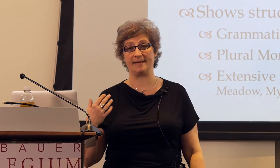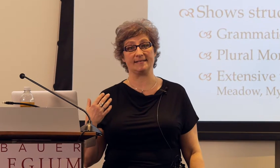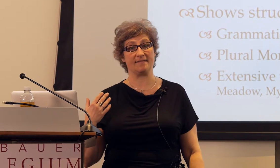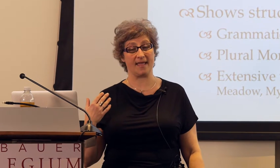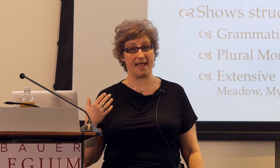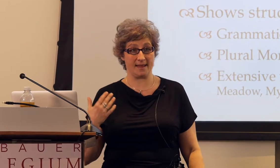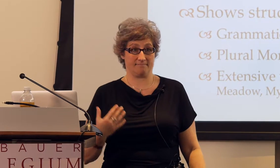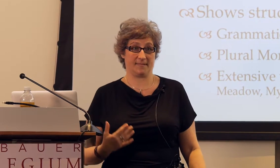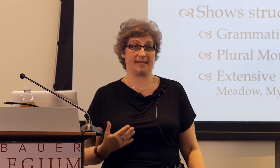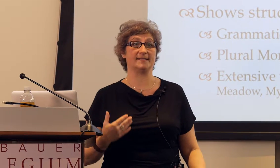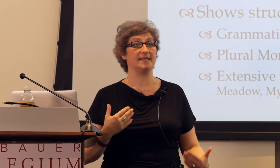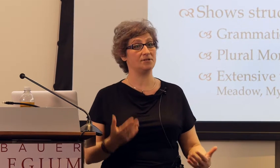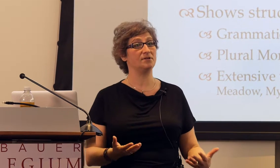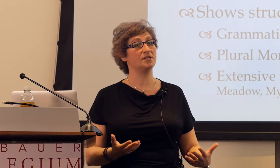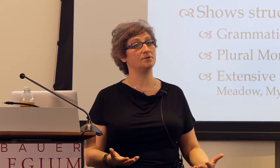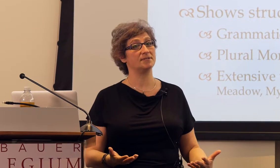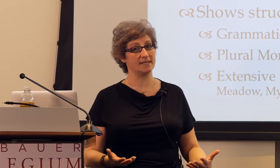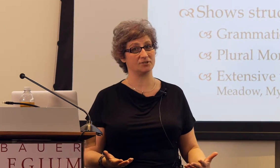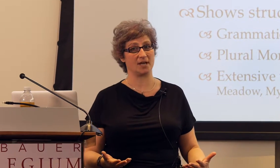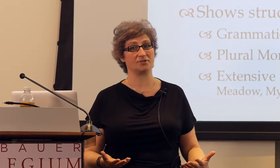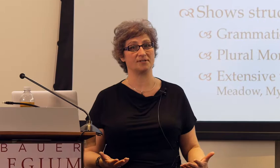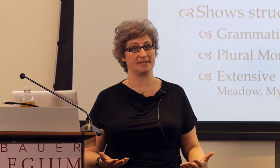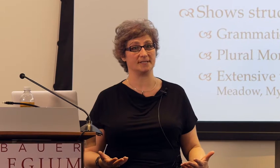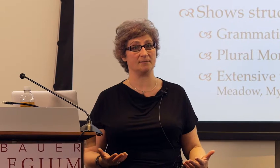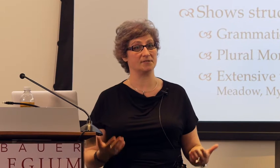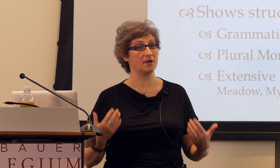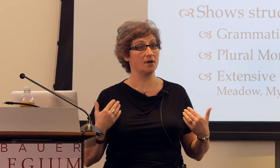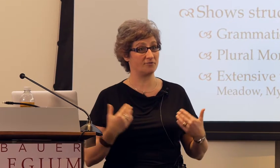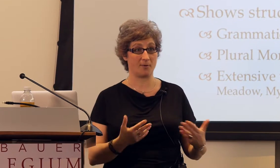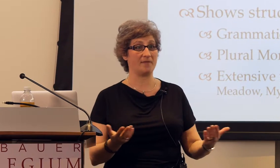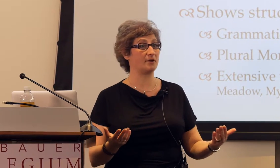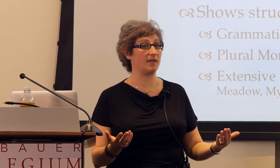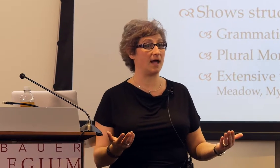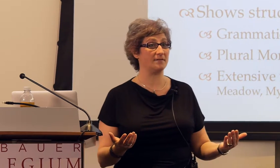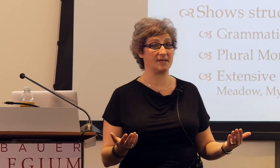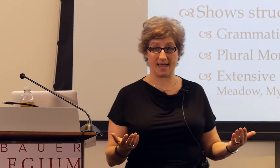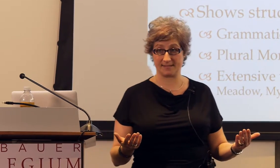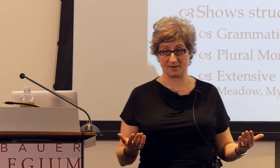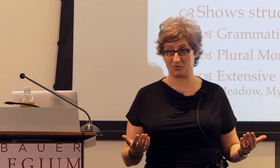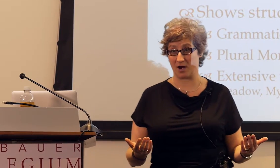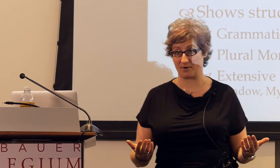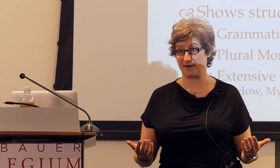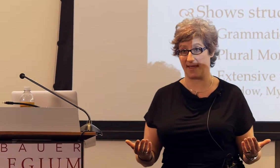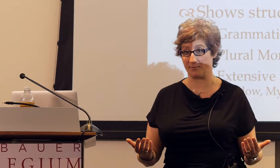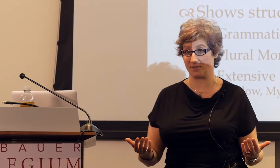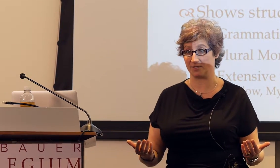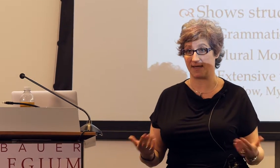and they continue to use these gesture systems throughout their lives as their primary language,